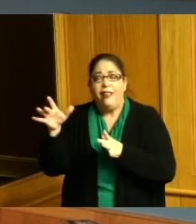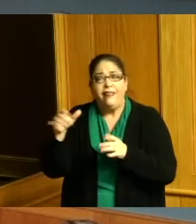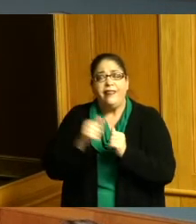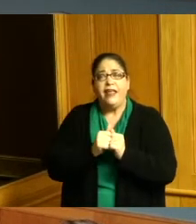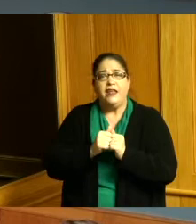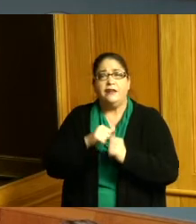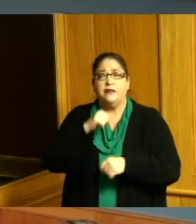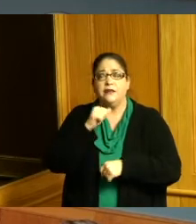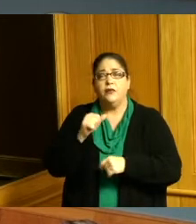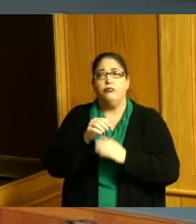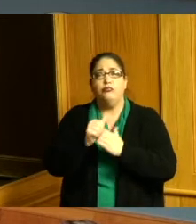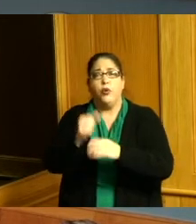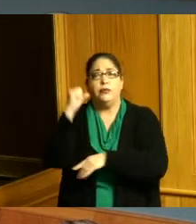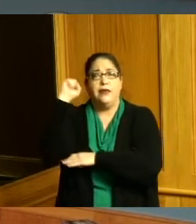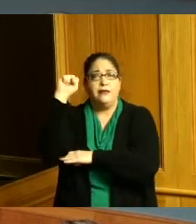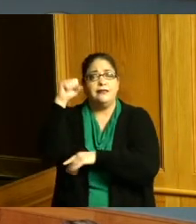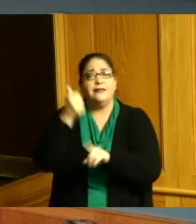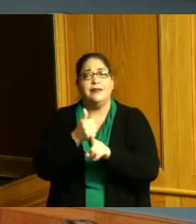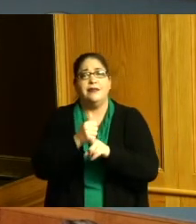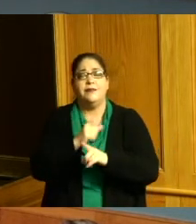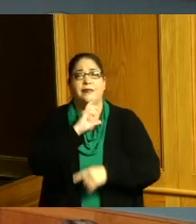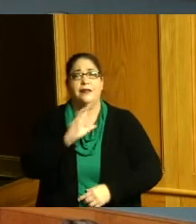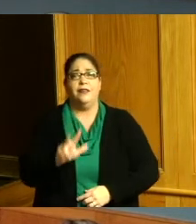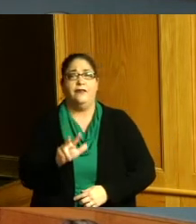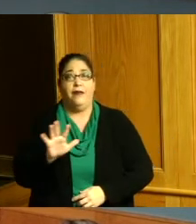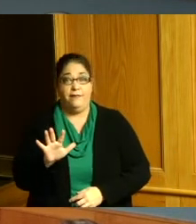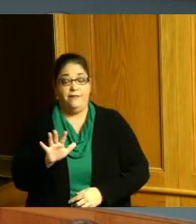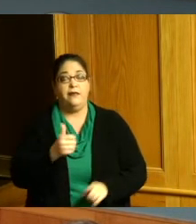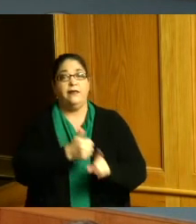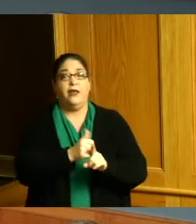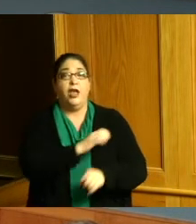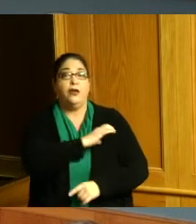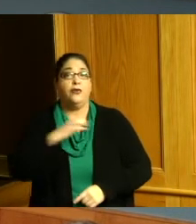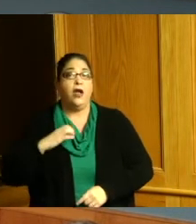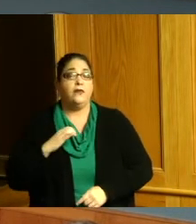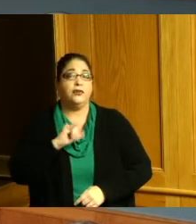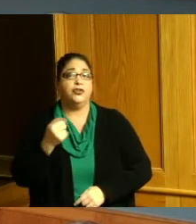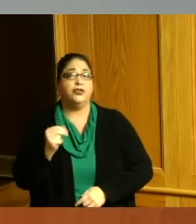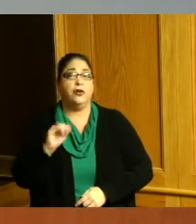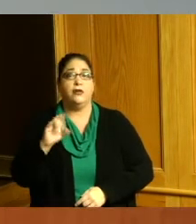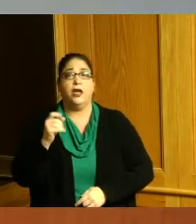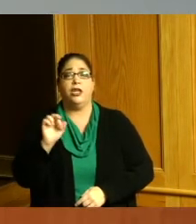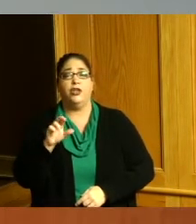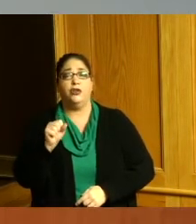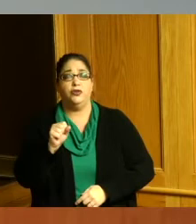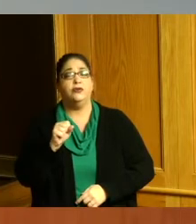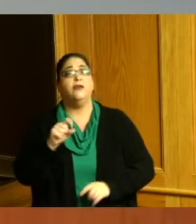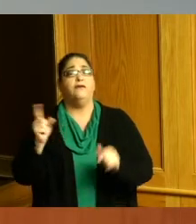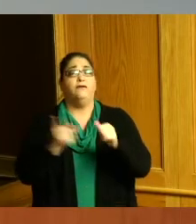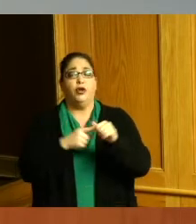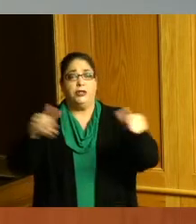age of 35. and whereas Congressman John Conyers first introduced legislation for a commemorative